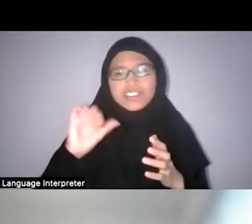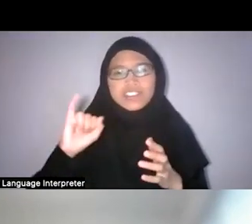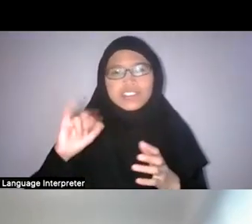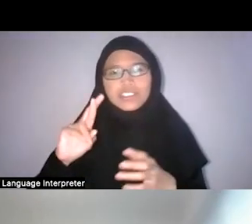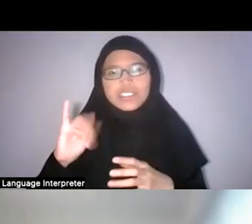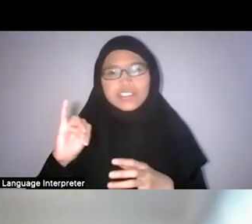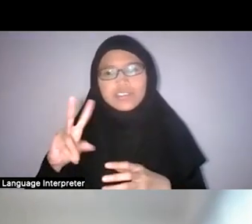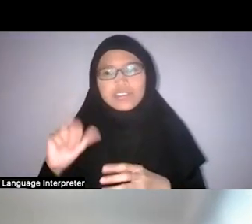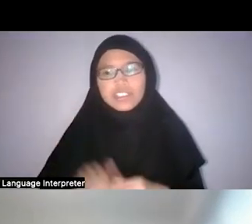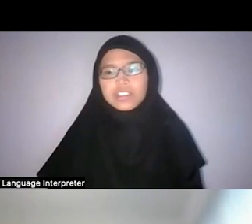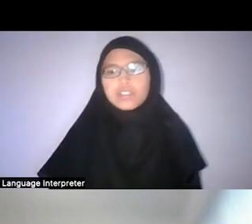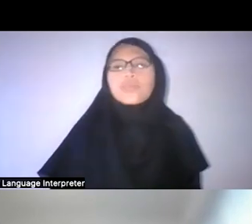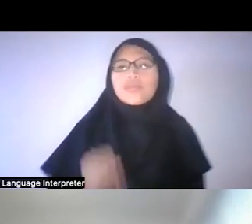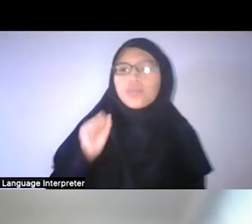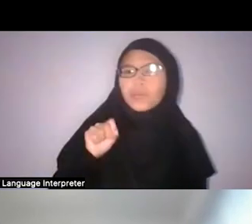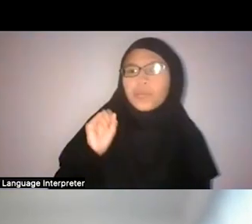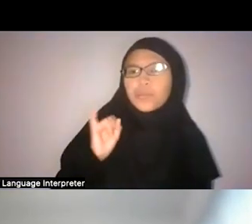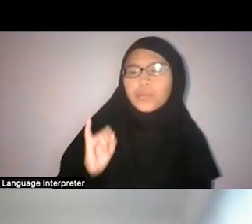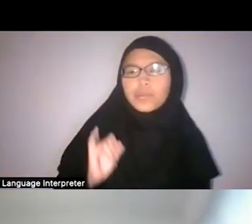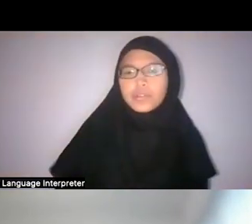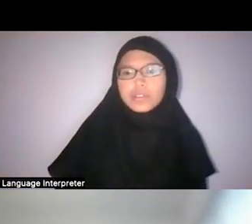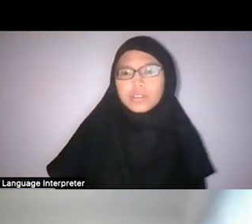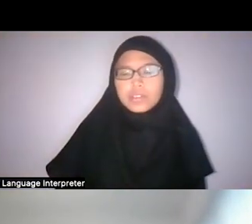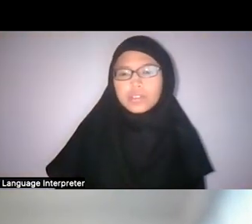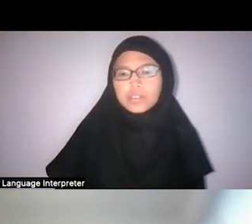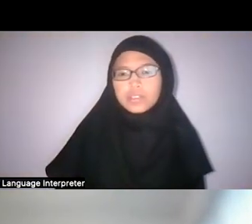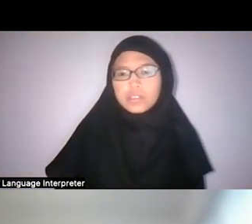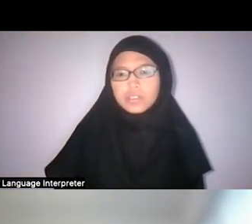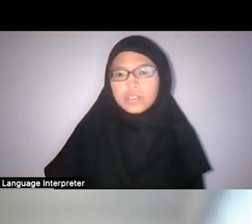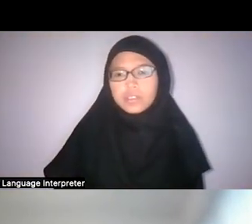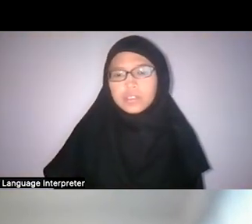Faris: Yeah. Everyone— Khairulddin: Actually— sorry, go ahead